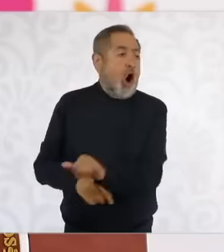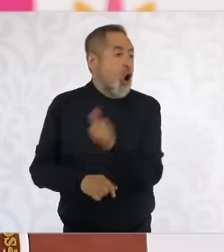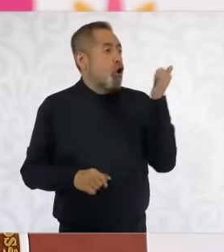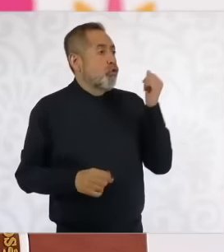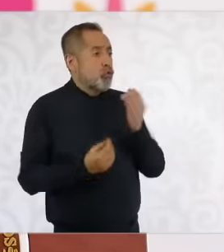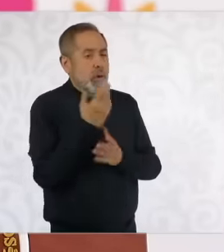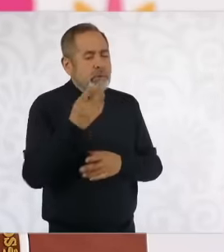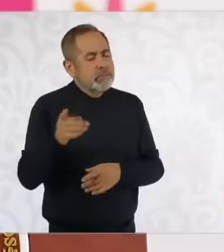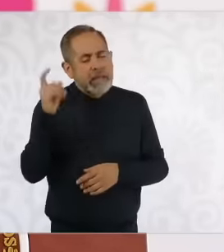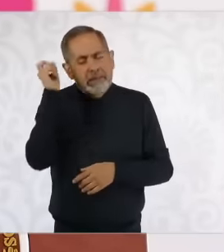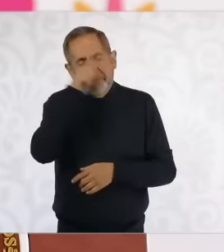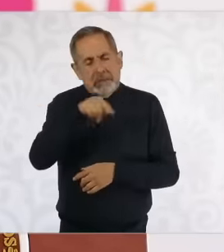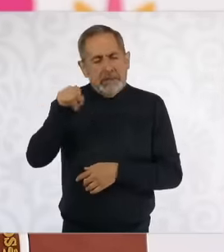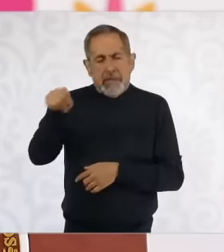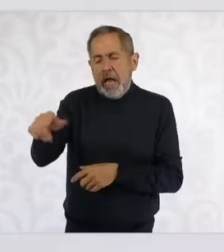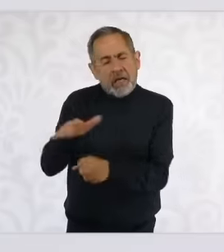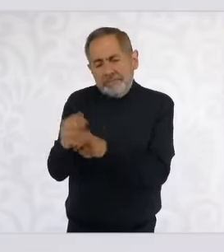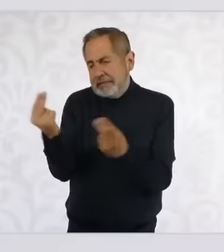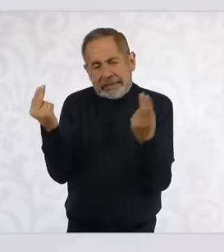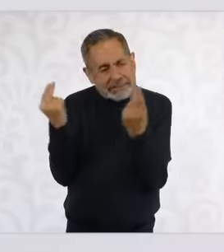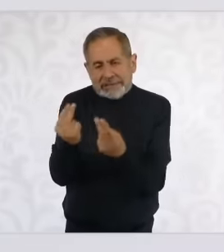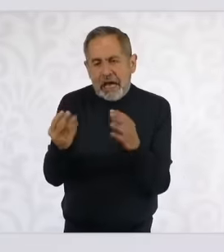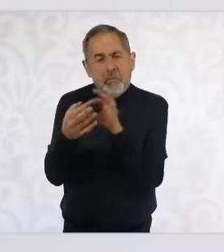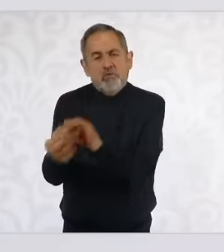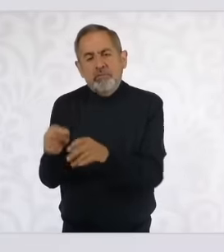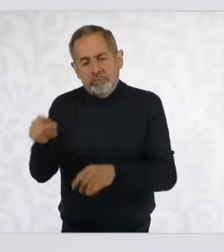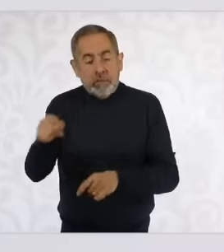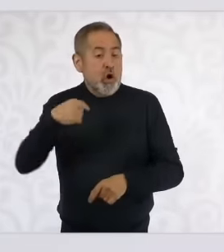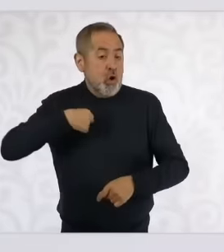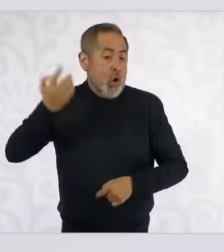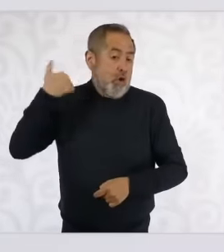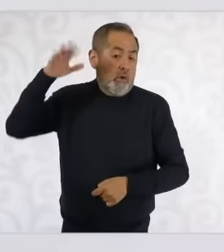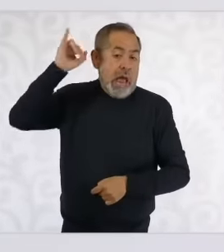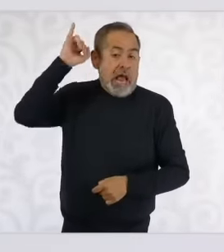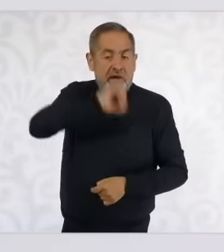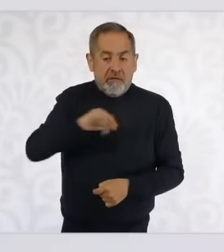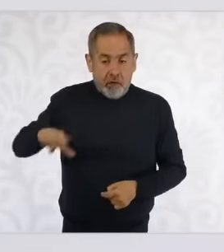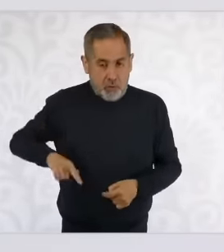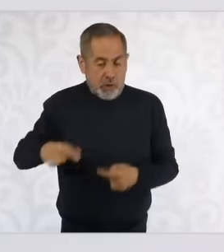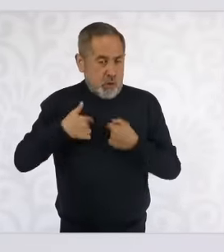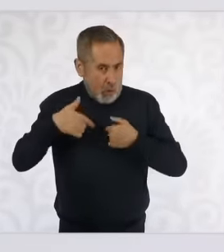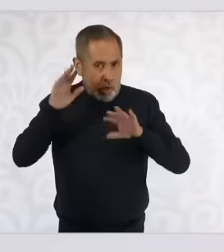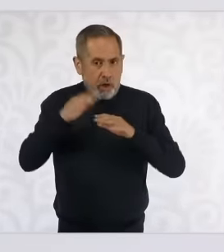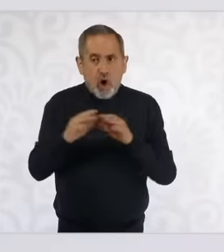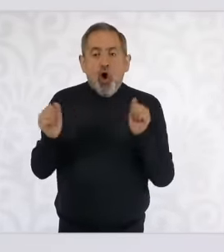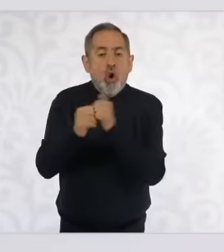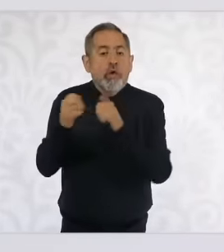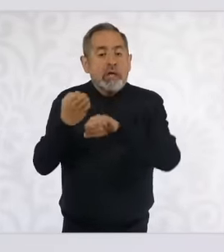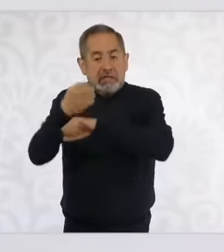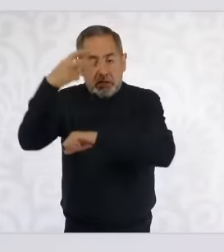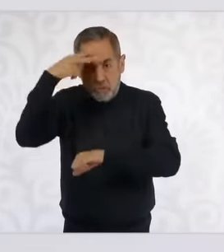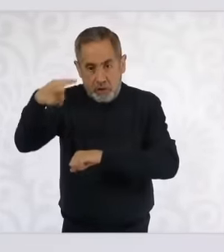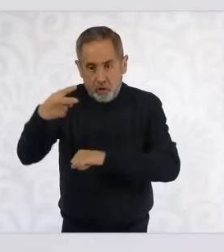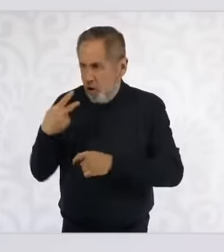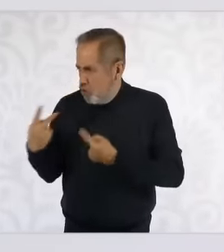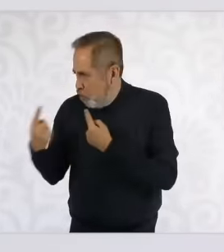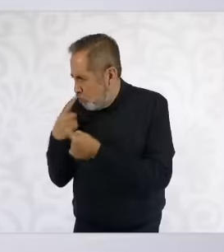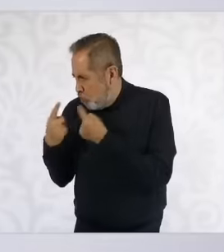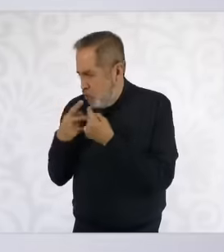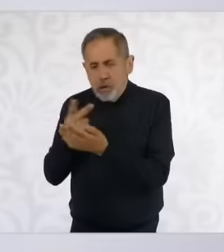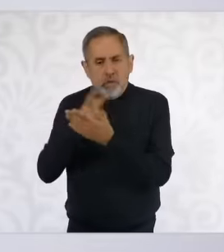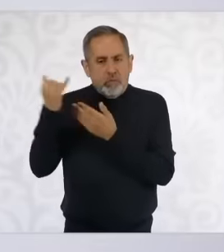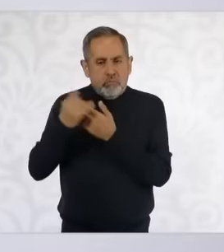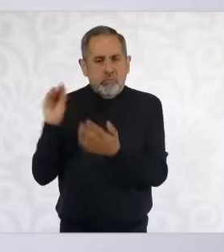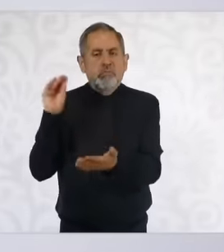head of government we did a project with the state of Mexico so that is working very well.